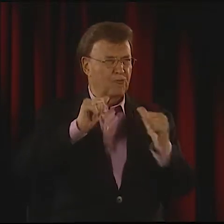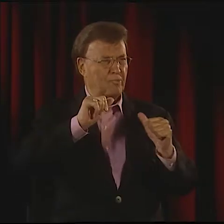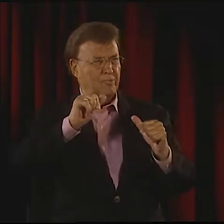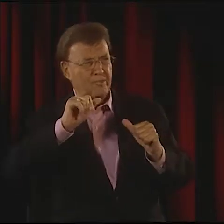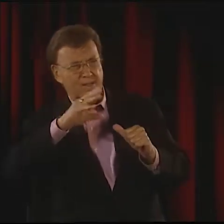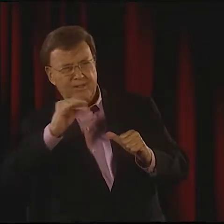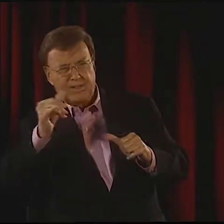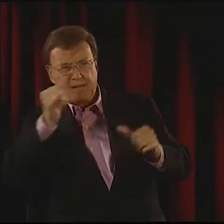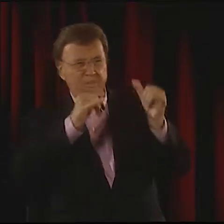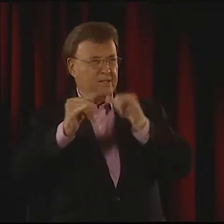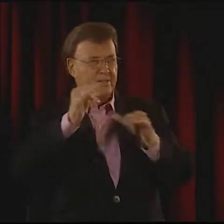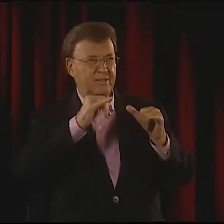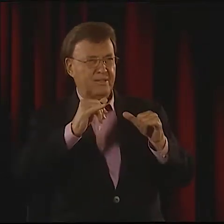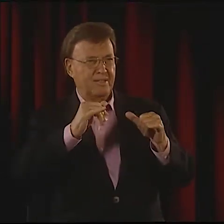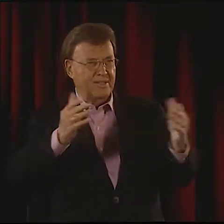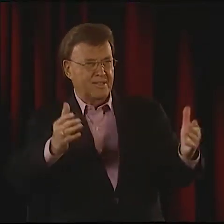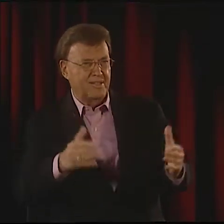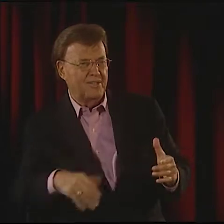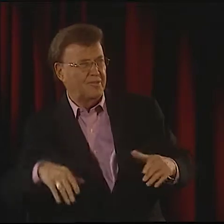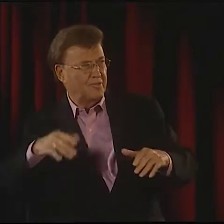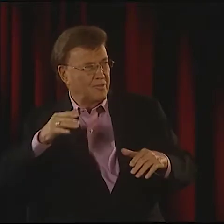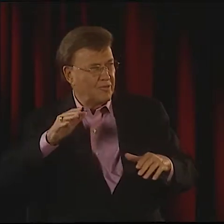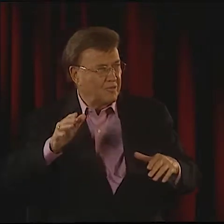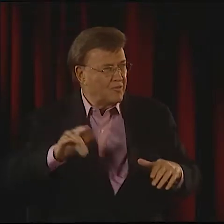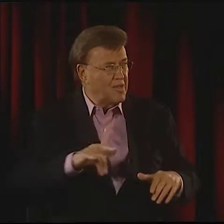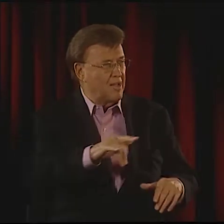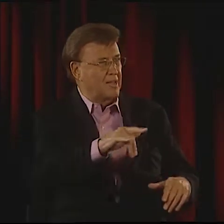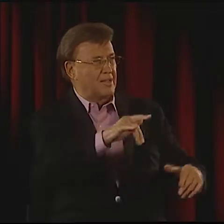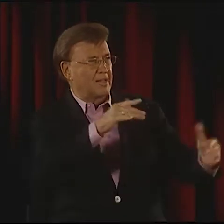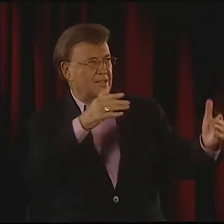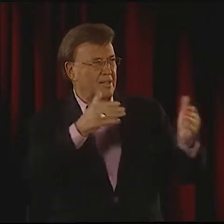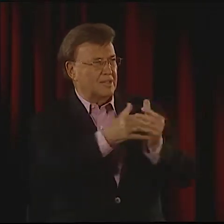WELCOME TO MY THEATER IN THE SKY, COMEDY,